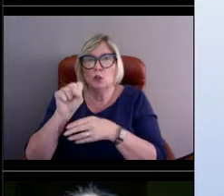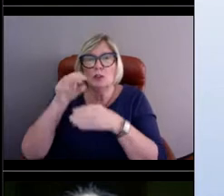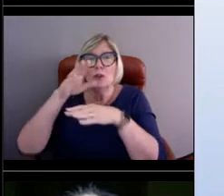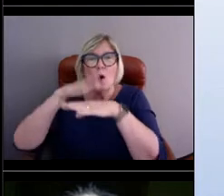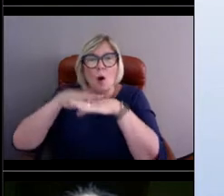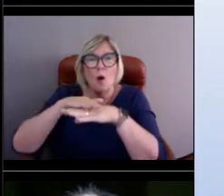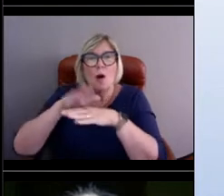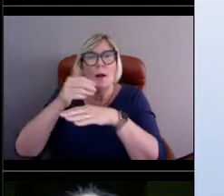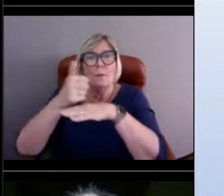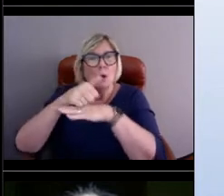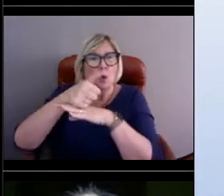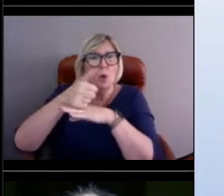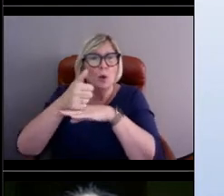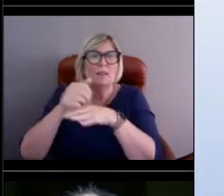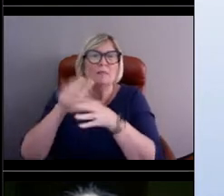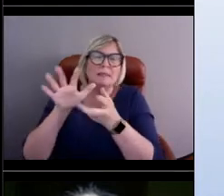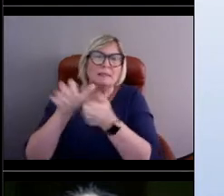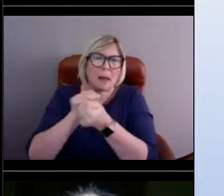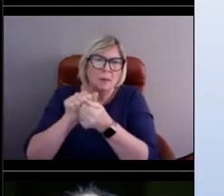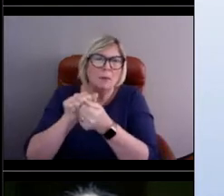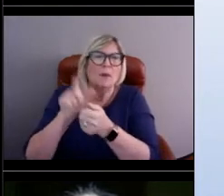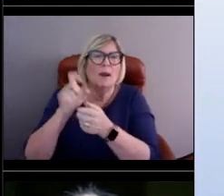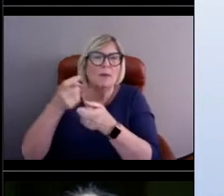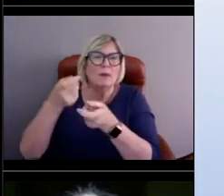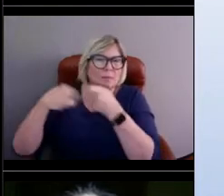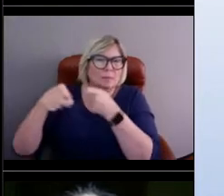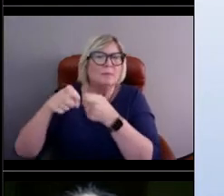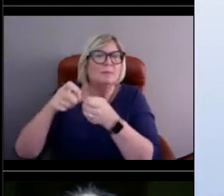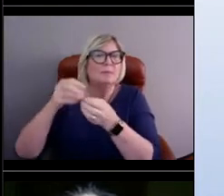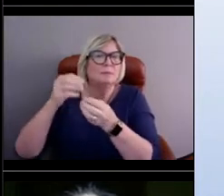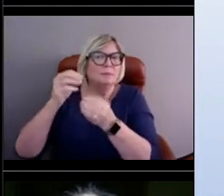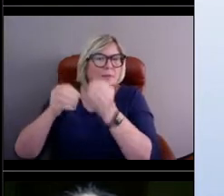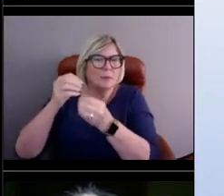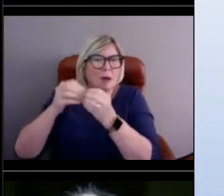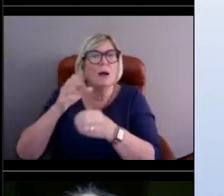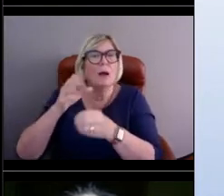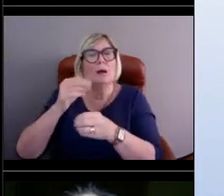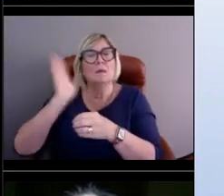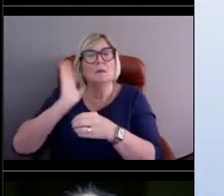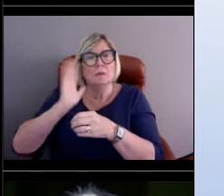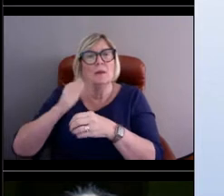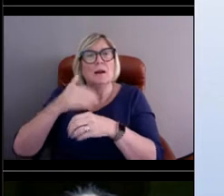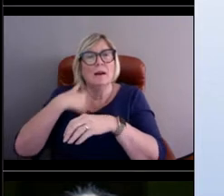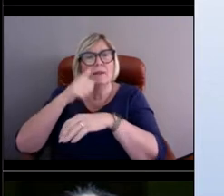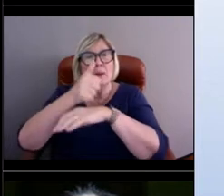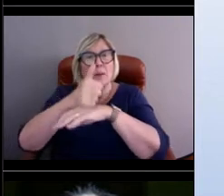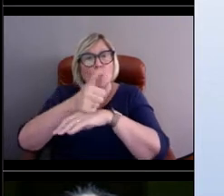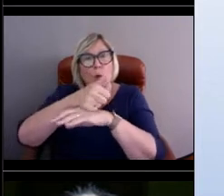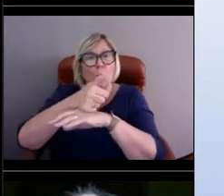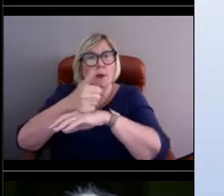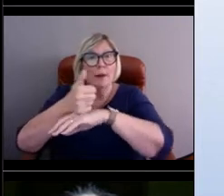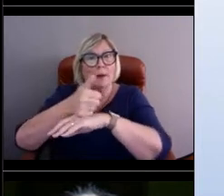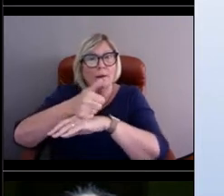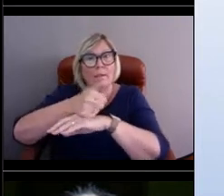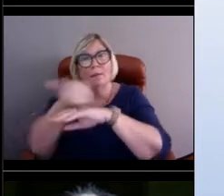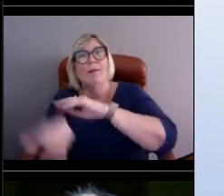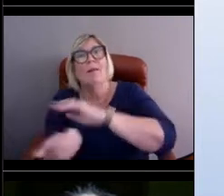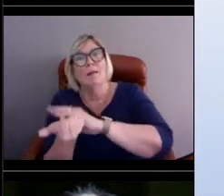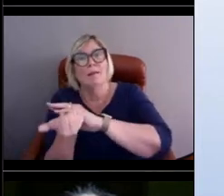And like I said, we've occasionally had the buoy flip over and there's been damage because of that, but we've never-